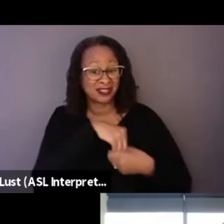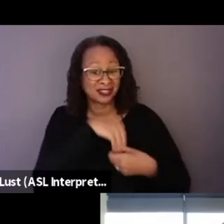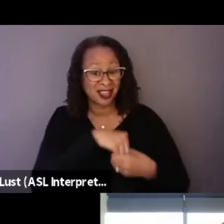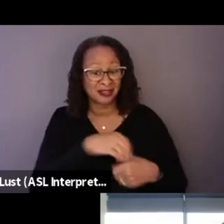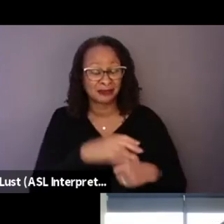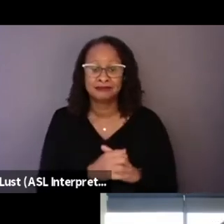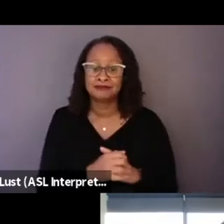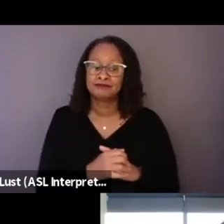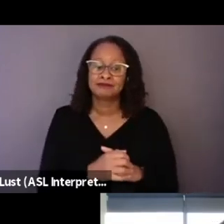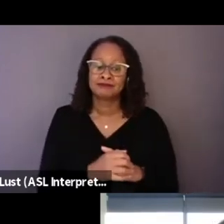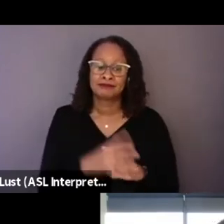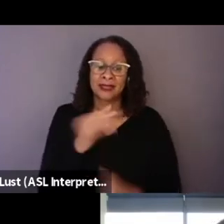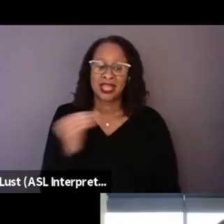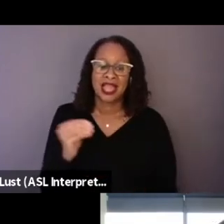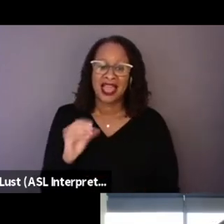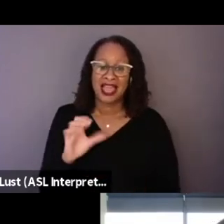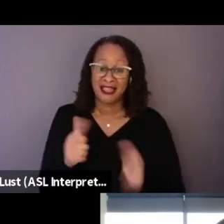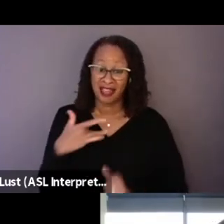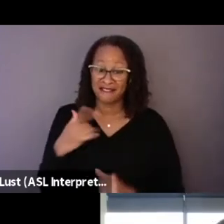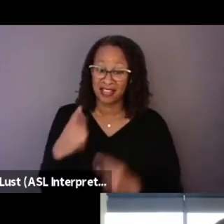And how do they feel about the movie?